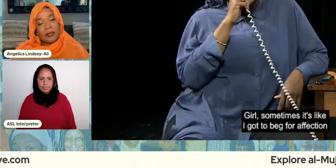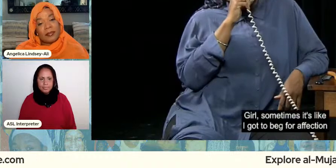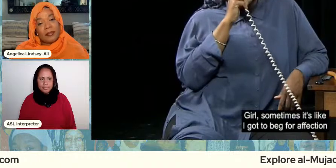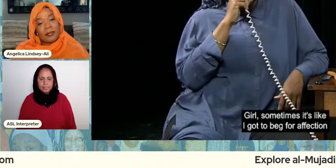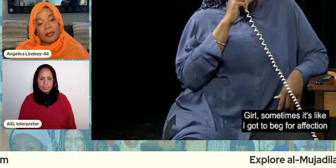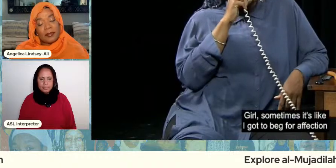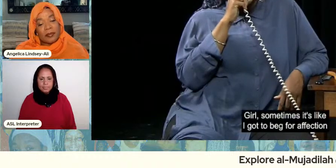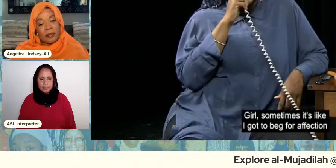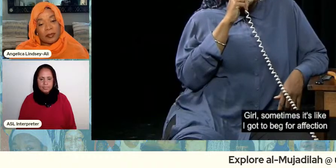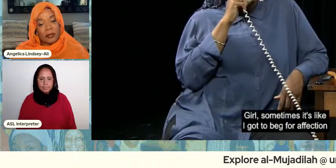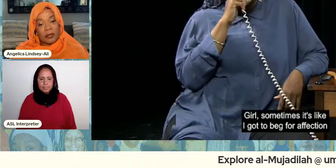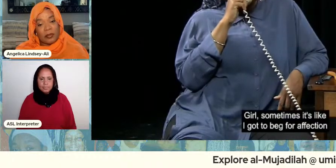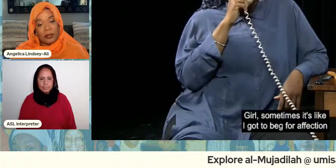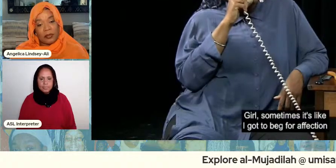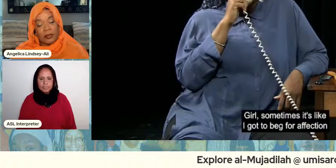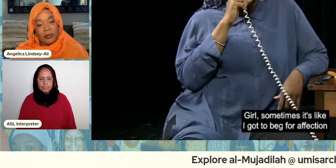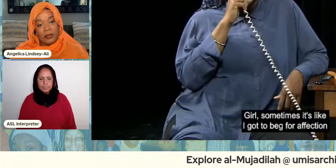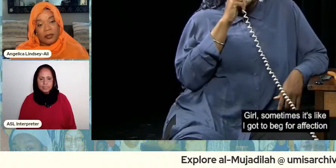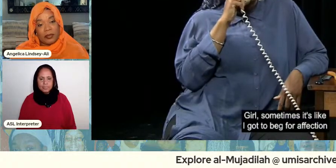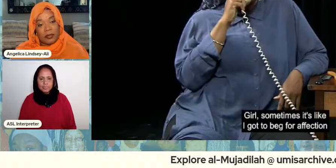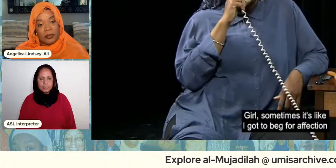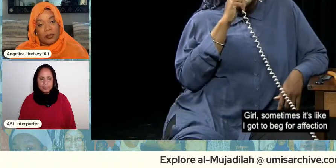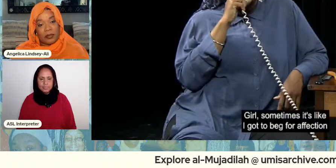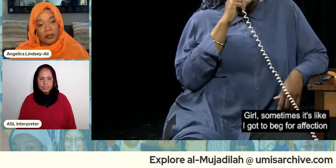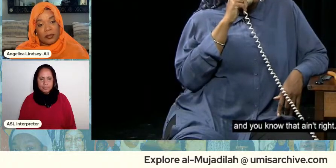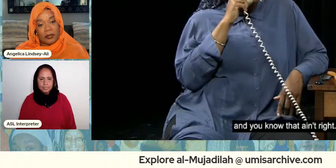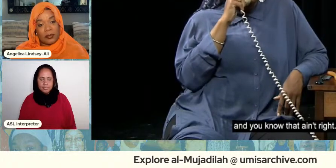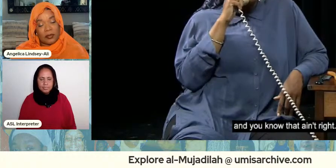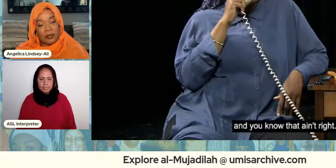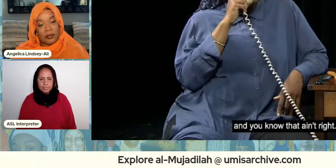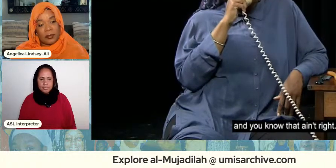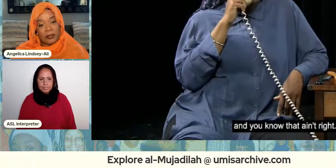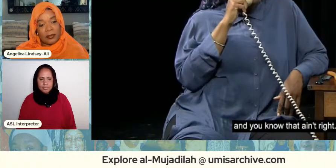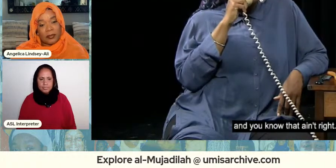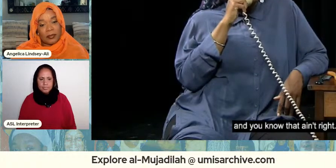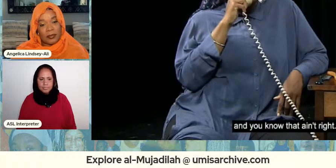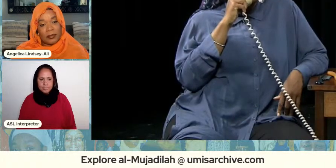girl sometimes it's like i got to beg for affection and you know that ain't right